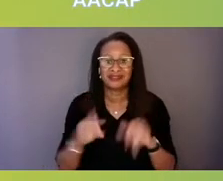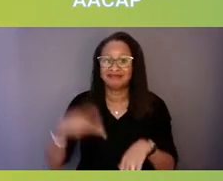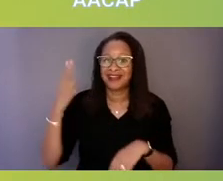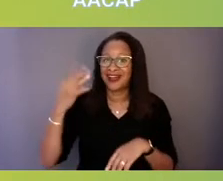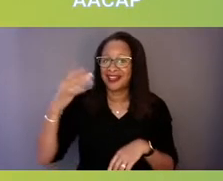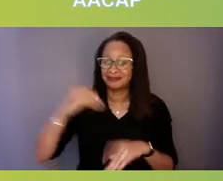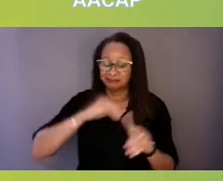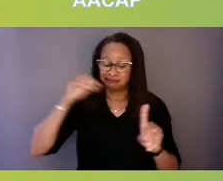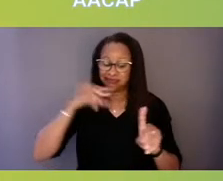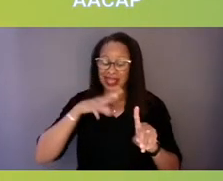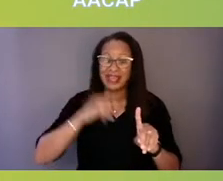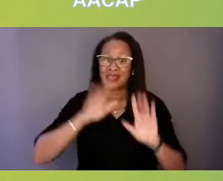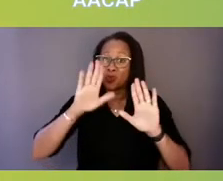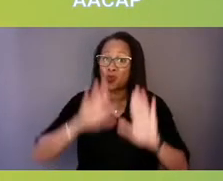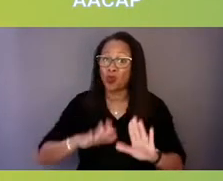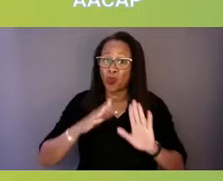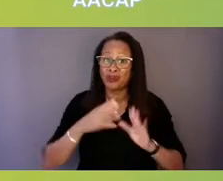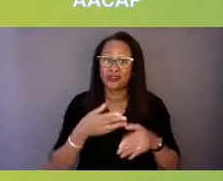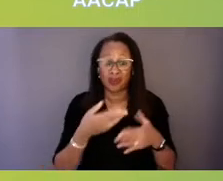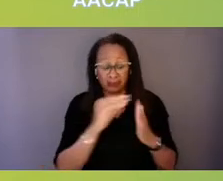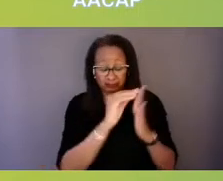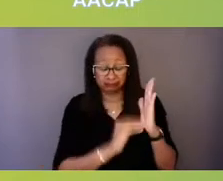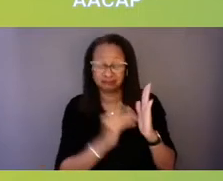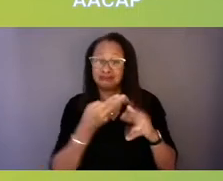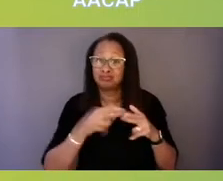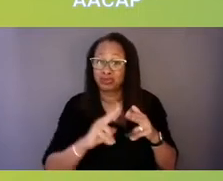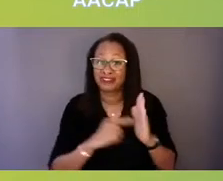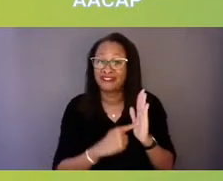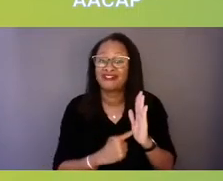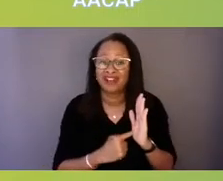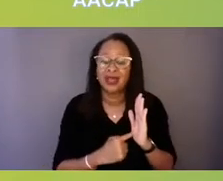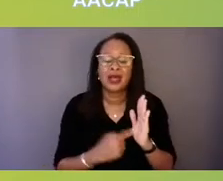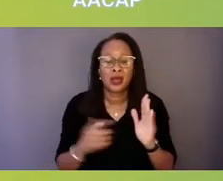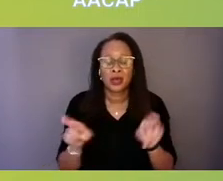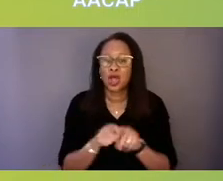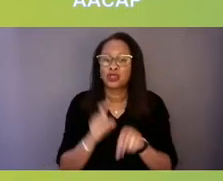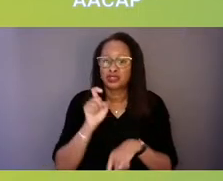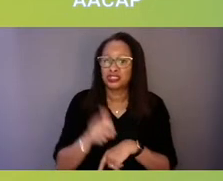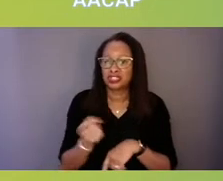because what we need to also understand is cultural competence, cultural humility,